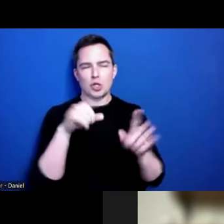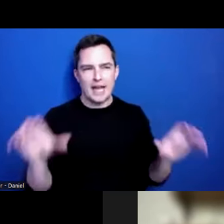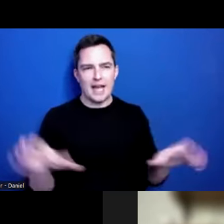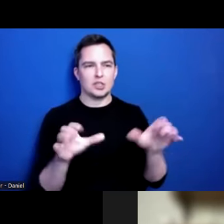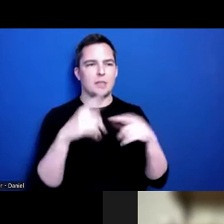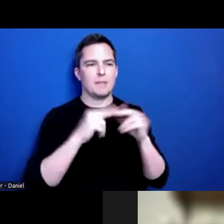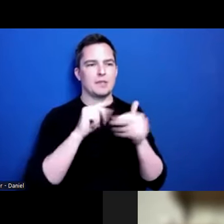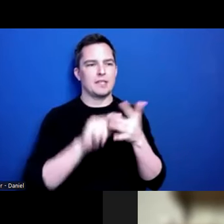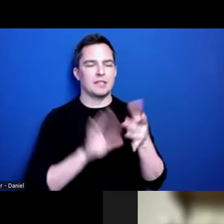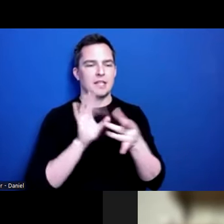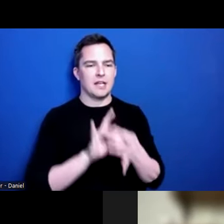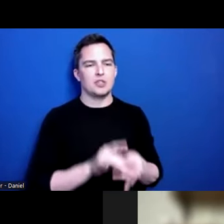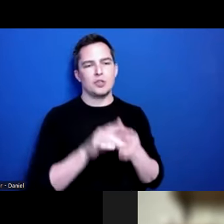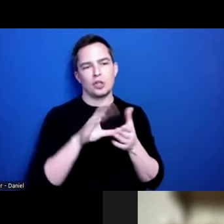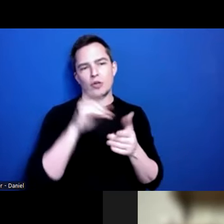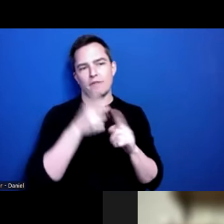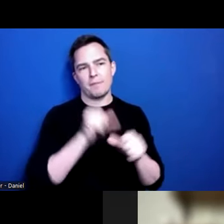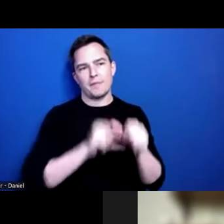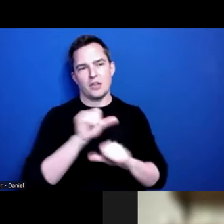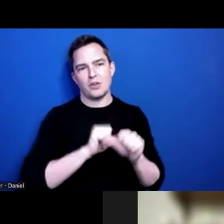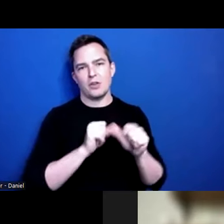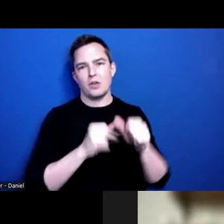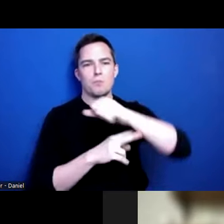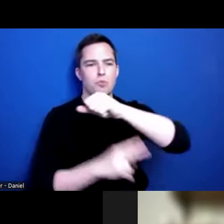so that you can learn from each other, bridge these resources. Make it really